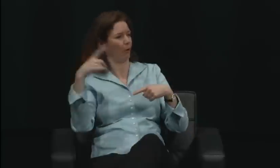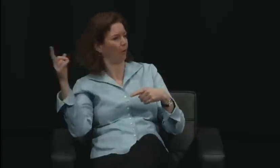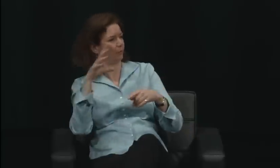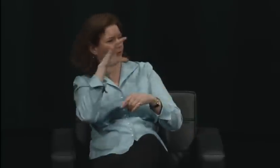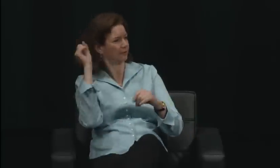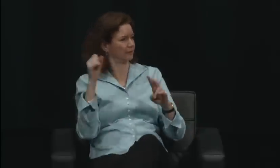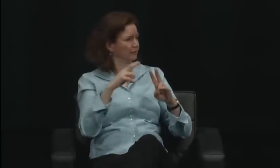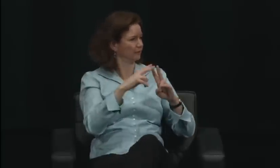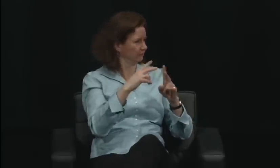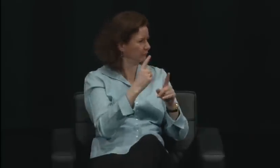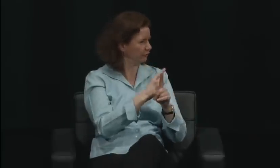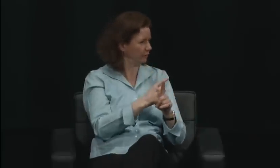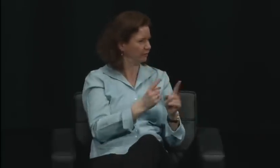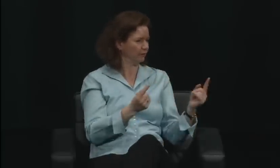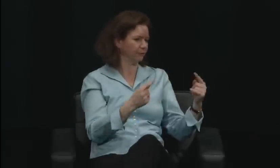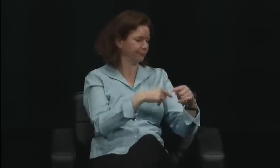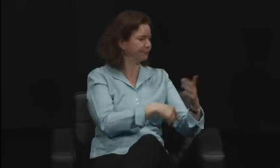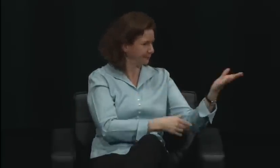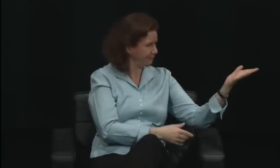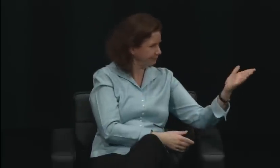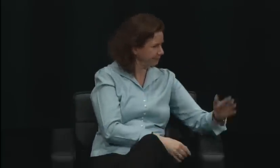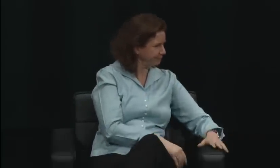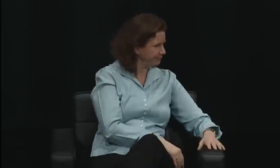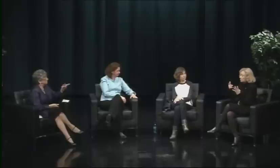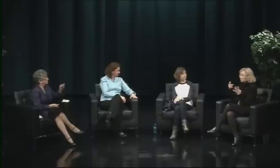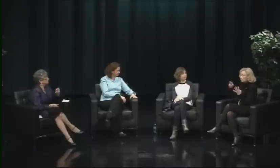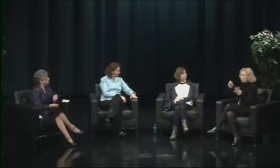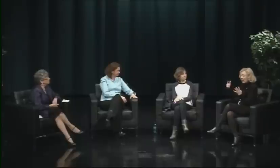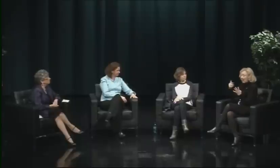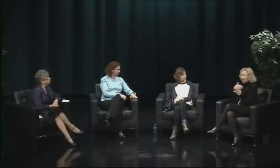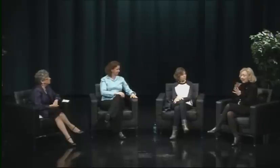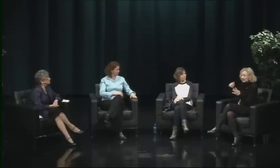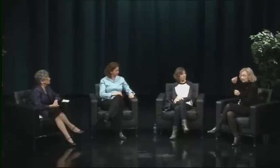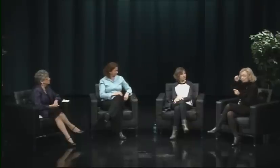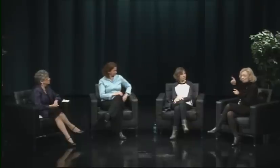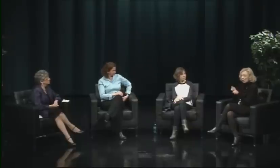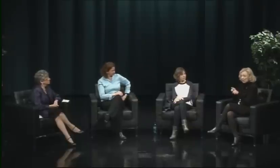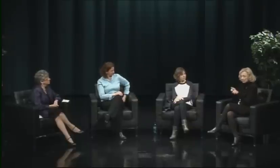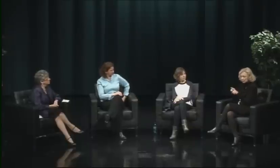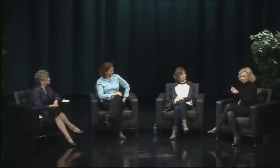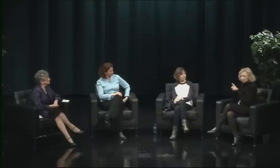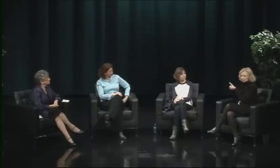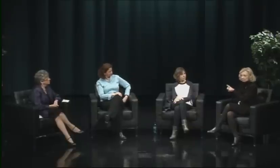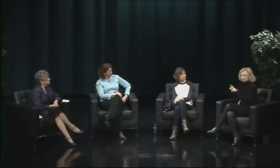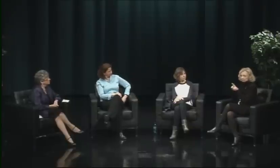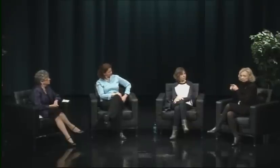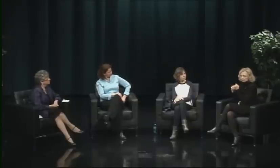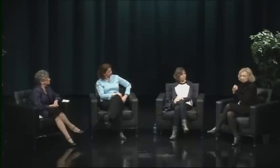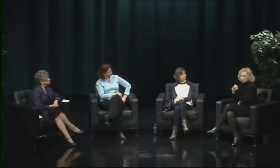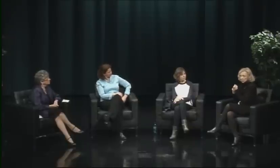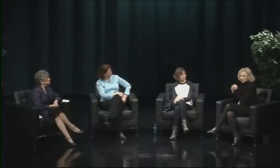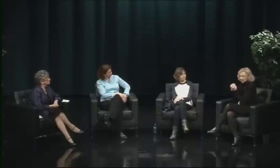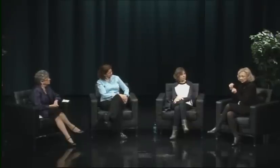I don't agree with you. I don't think the face of this was male, I think the face of this was four students.